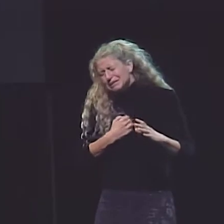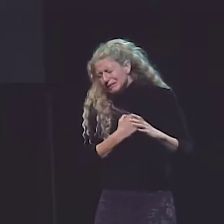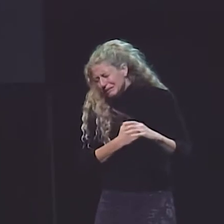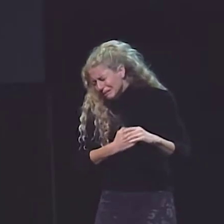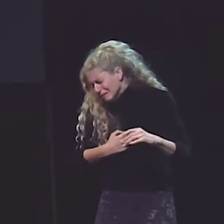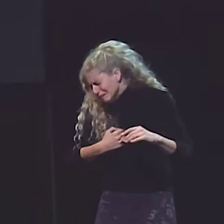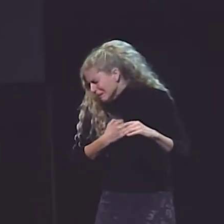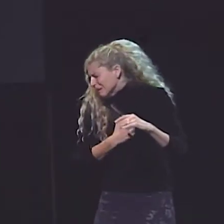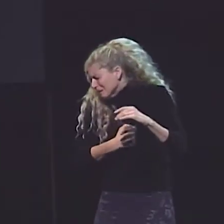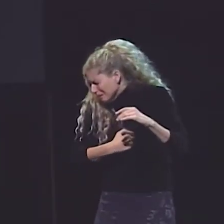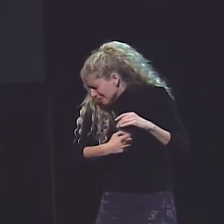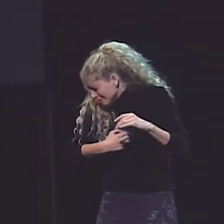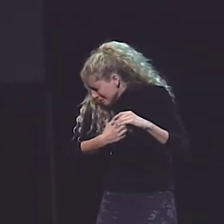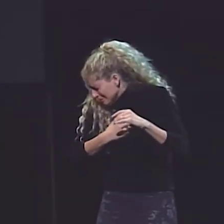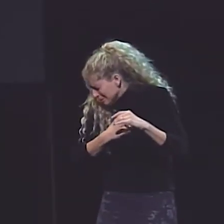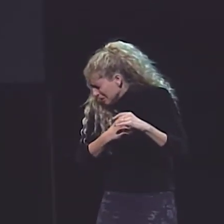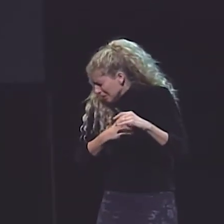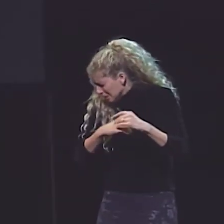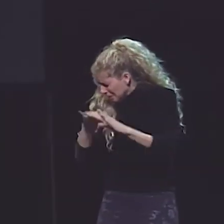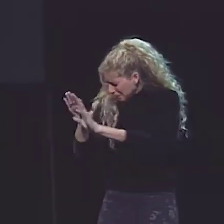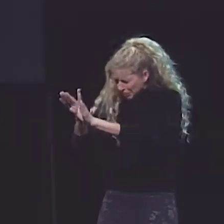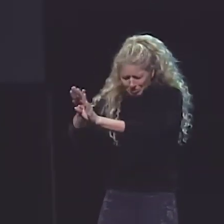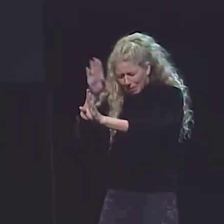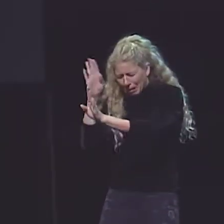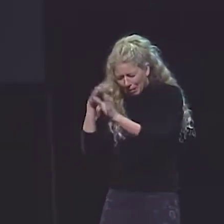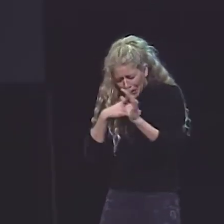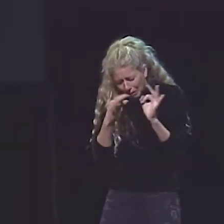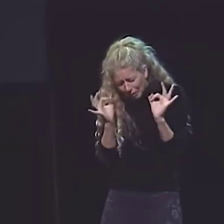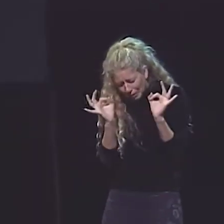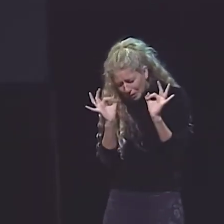I'M SO, SO, SORRY."